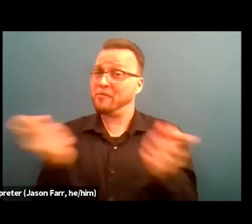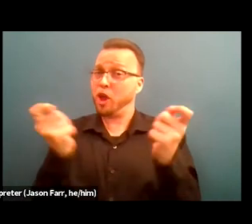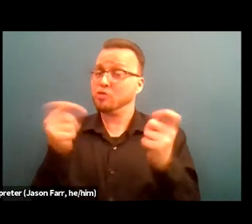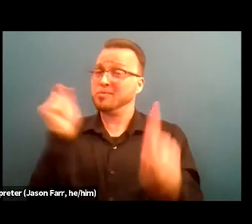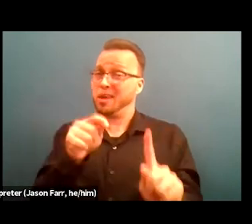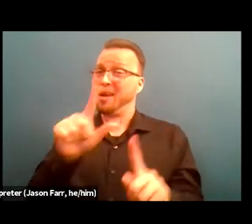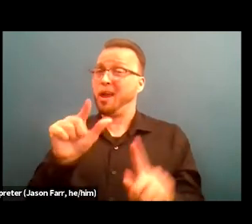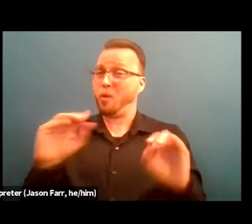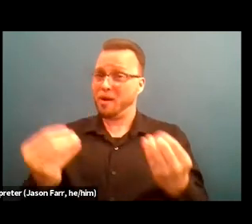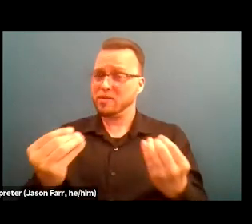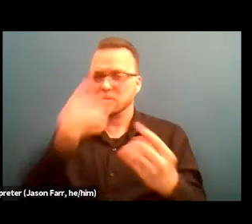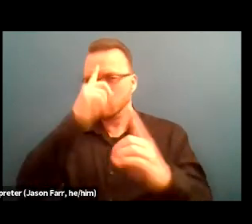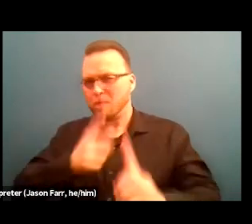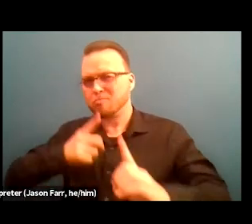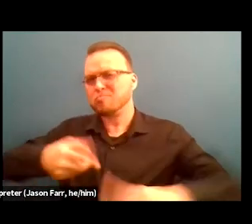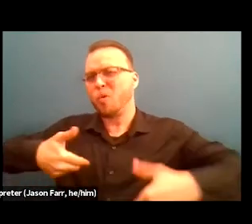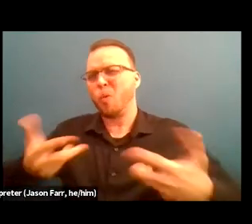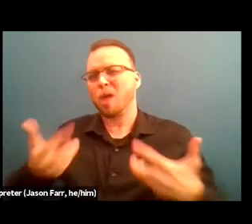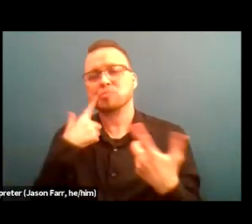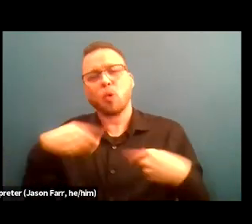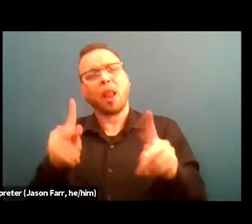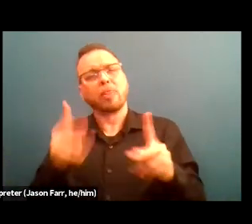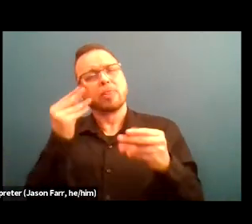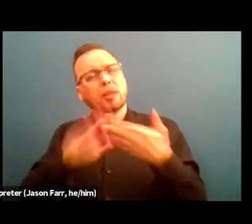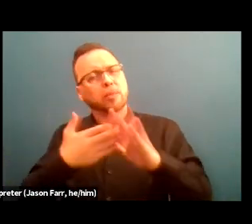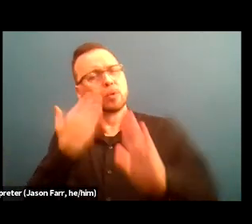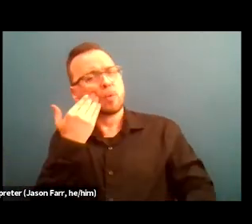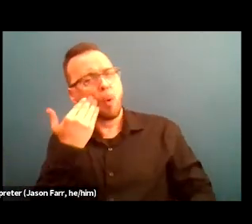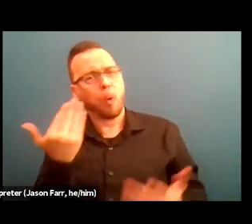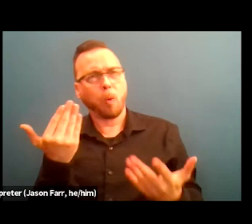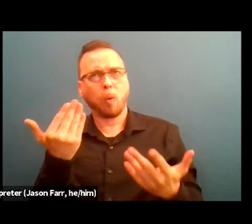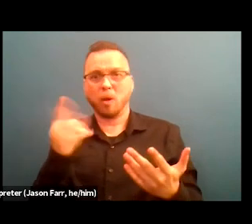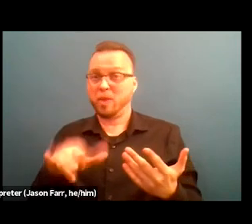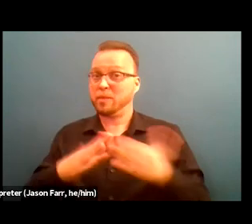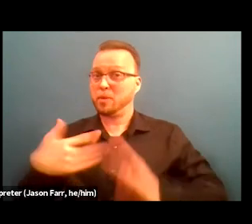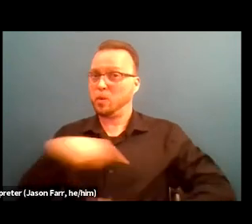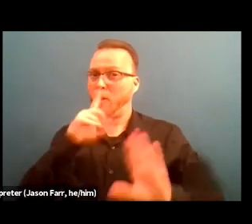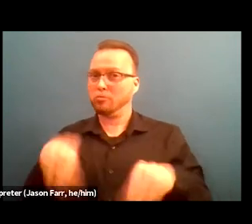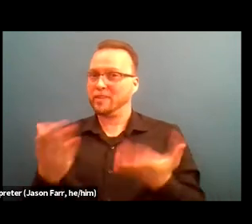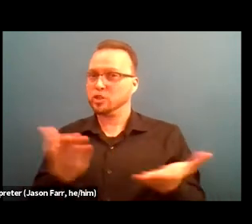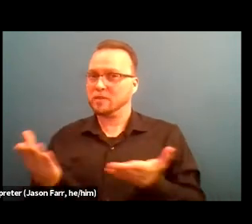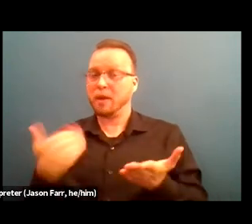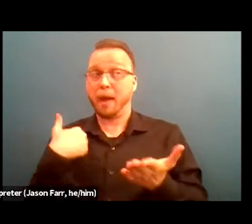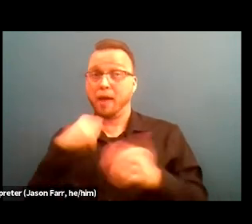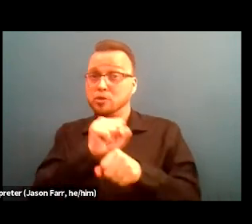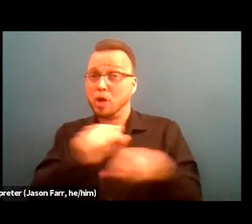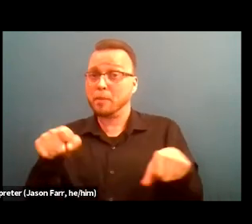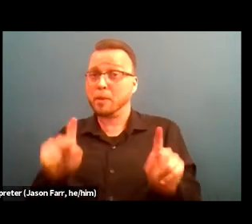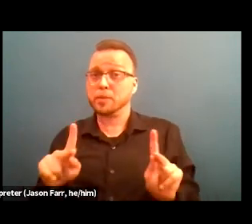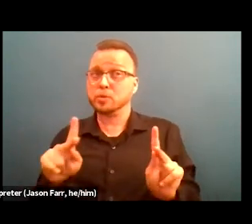With an effort to let the community know, which is also the communities that we are serving, that there's job opportunities with our agencies.